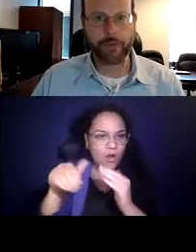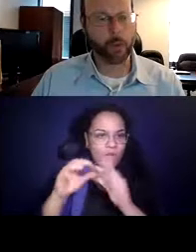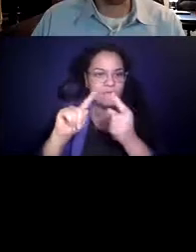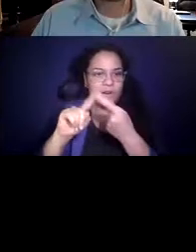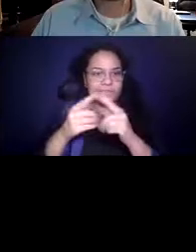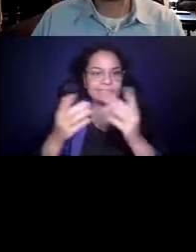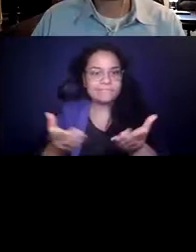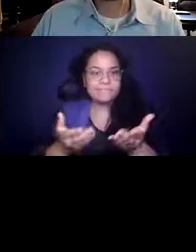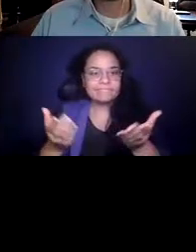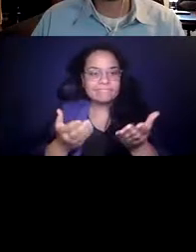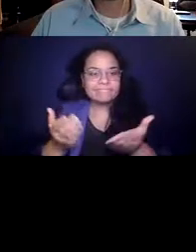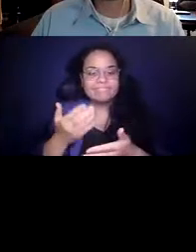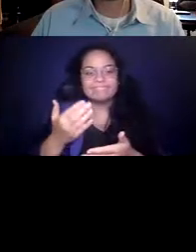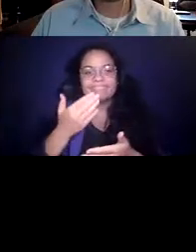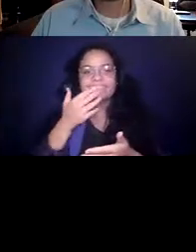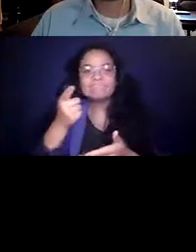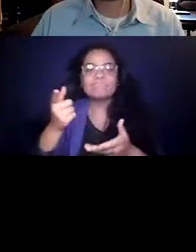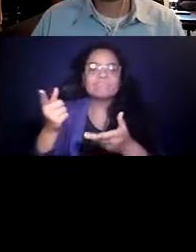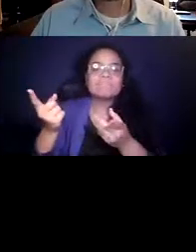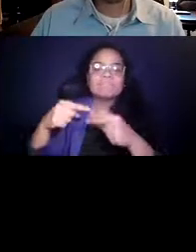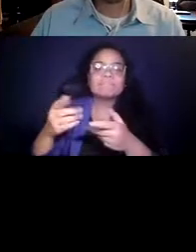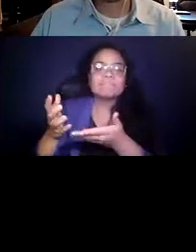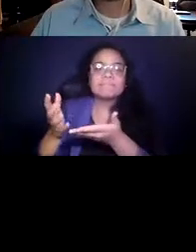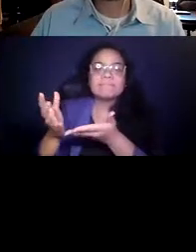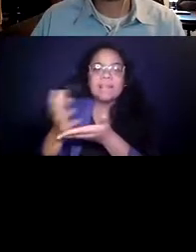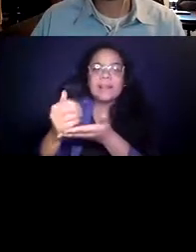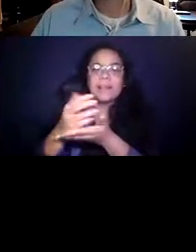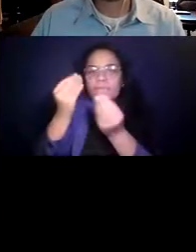of the wealth of information that you collect from your 14:16:35 members to help us renew transit.